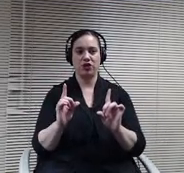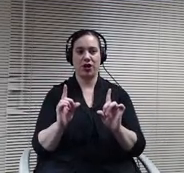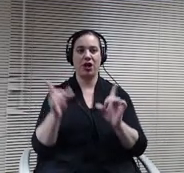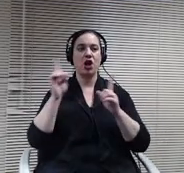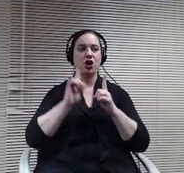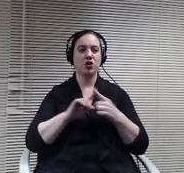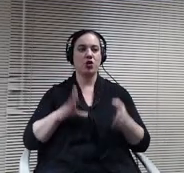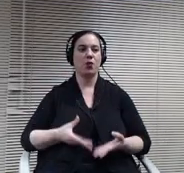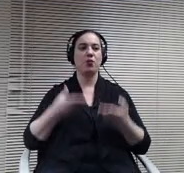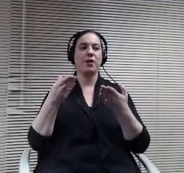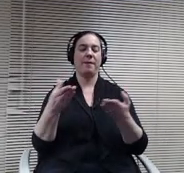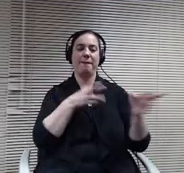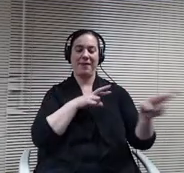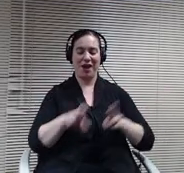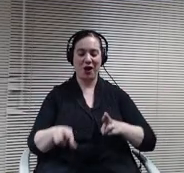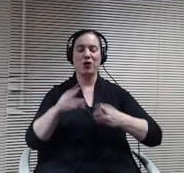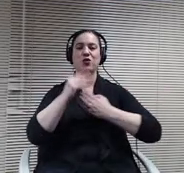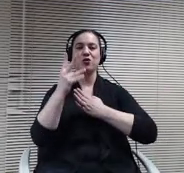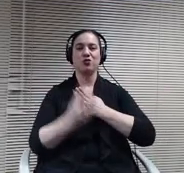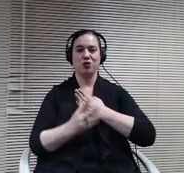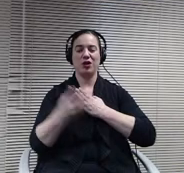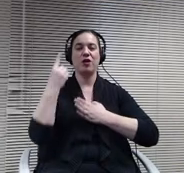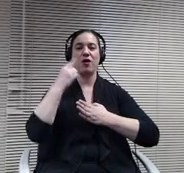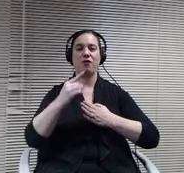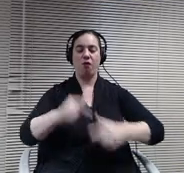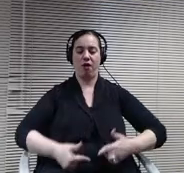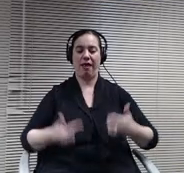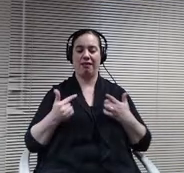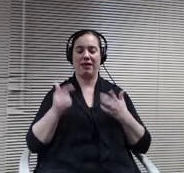productive and independent adult lives to the maximum extent